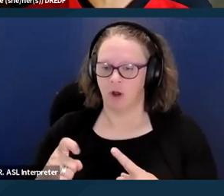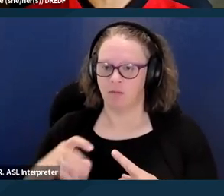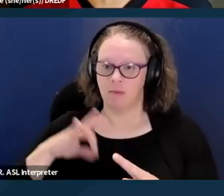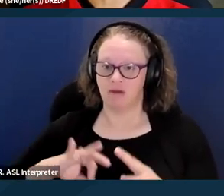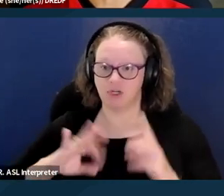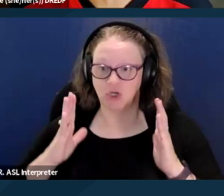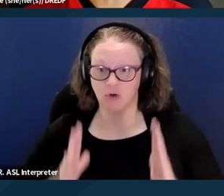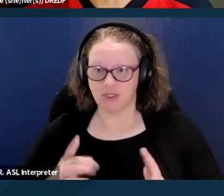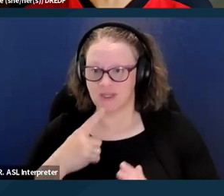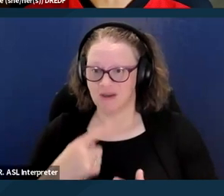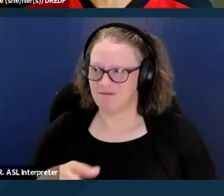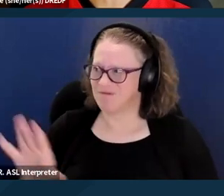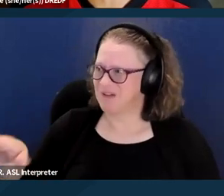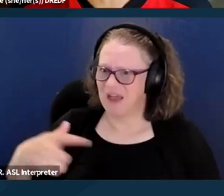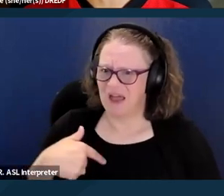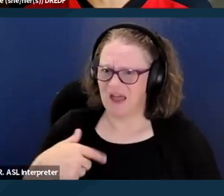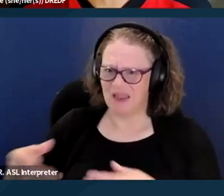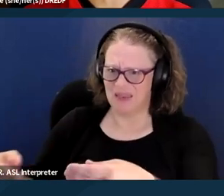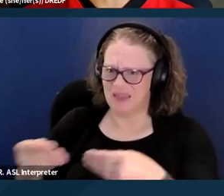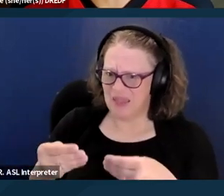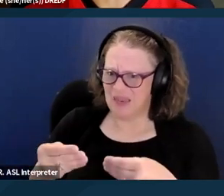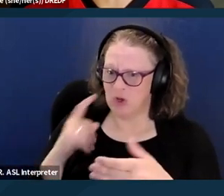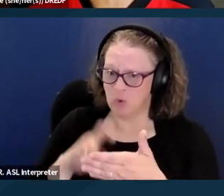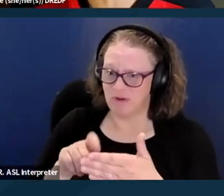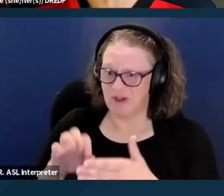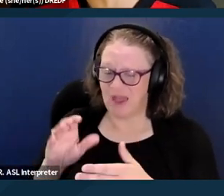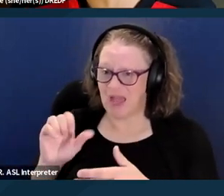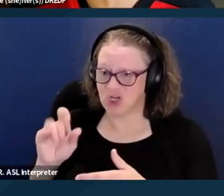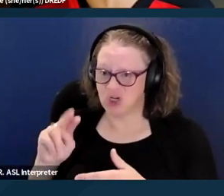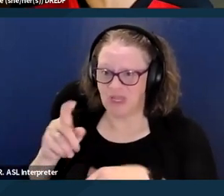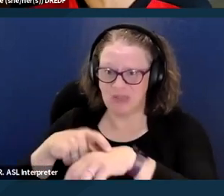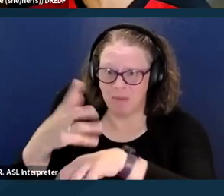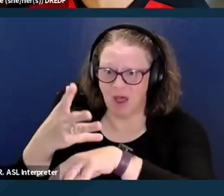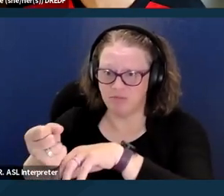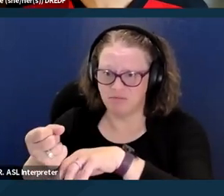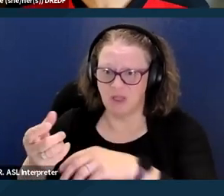they're not getting timely notices of action or they're being sent to the wrong place.